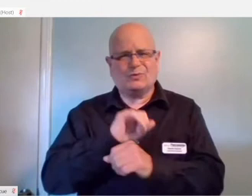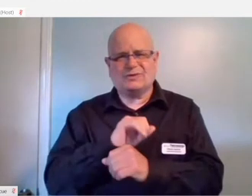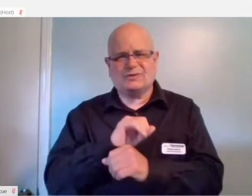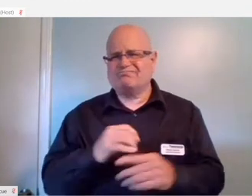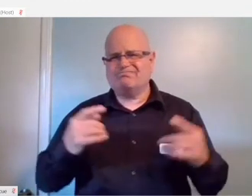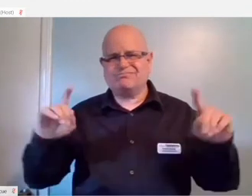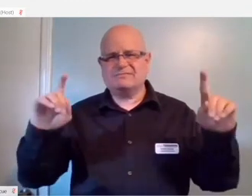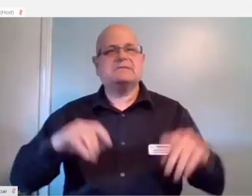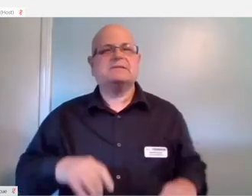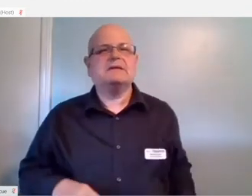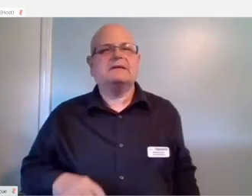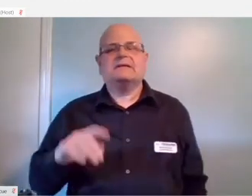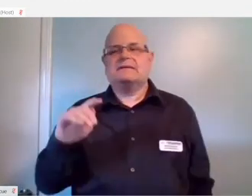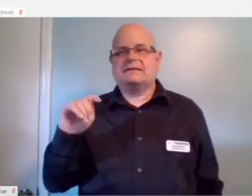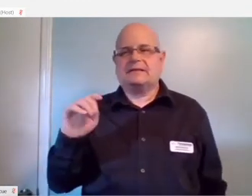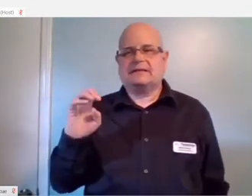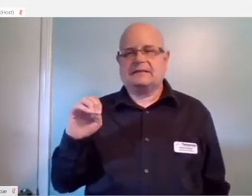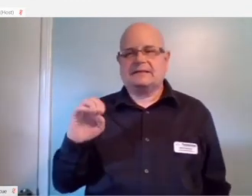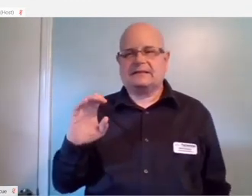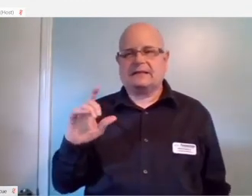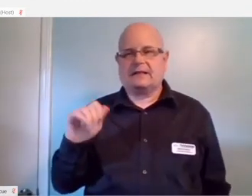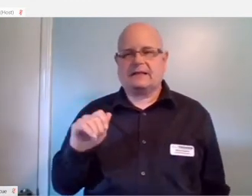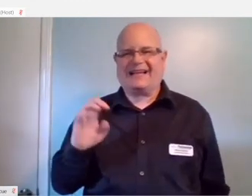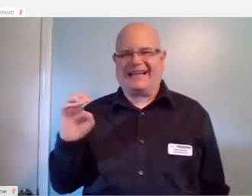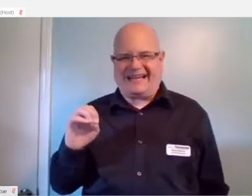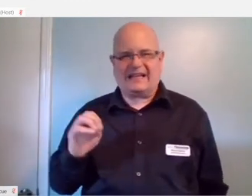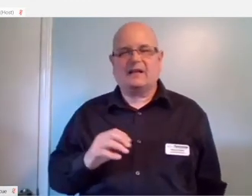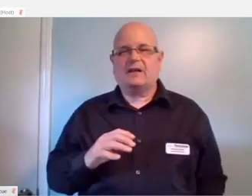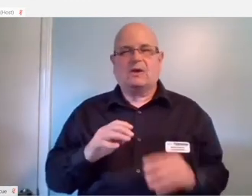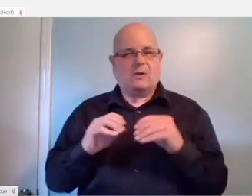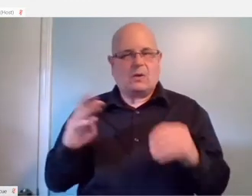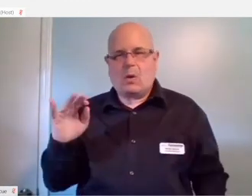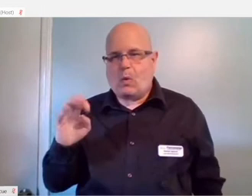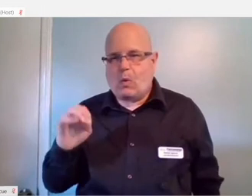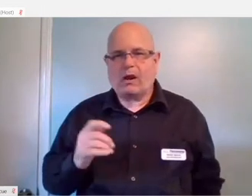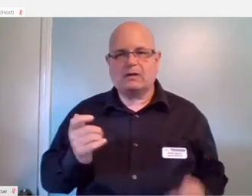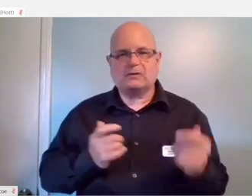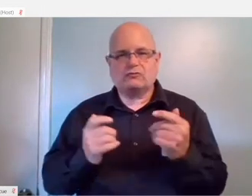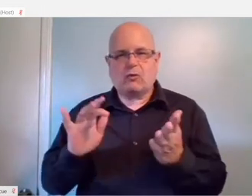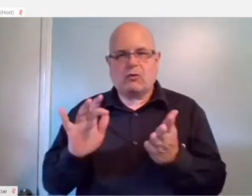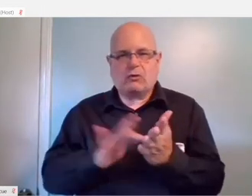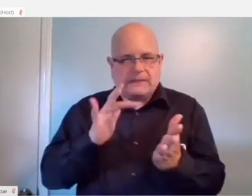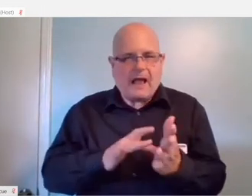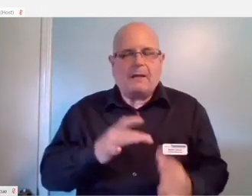The Tecla E is a wireless device that controls smartphones and tablets. Allows you to use external switches.